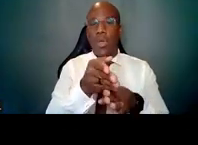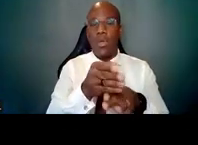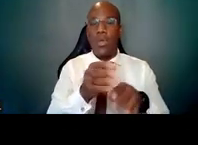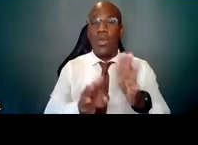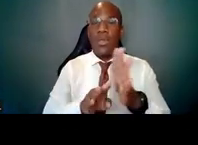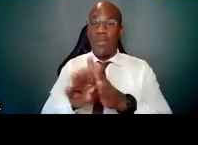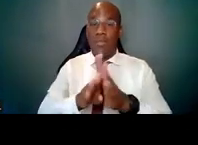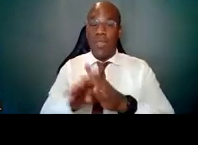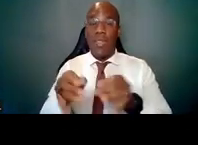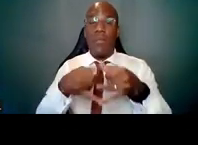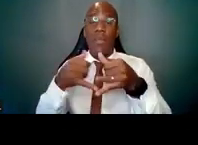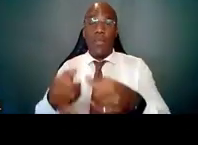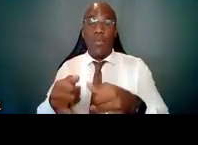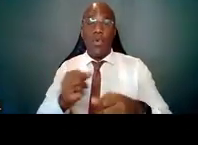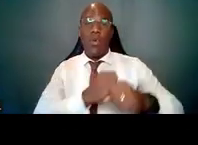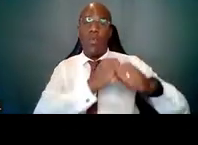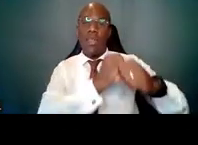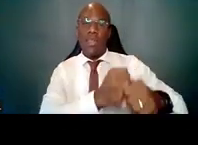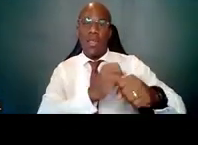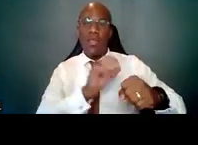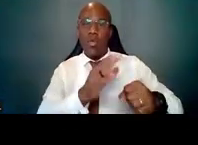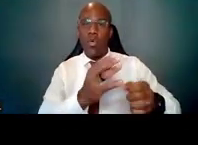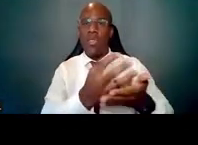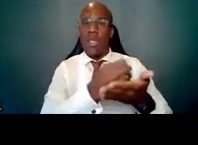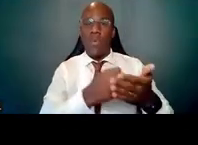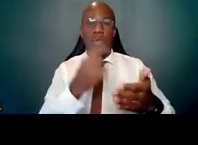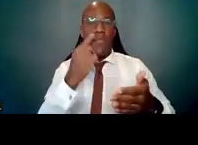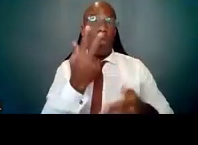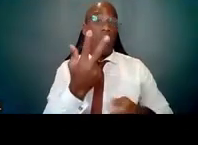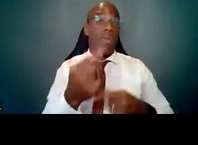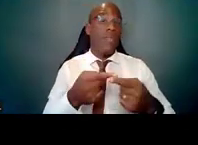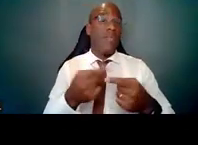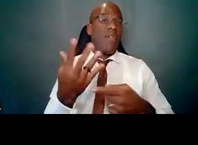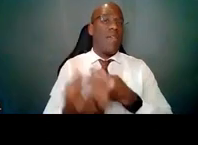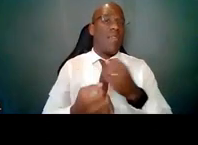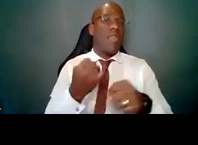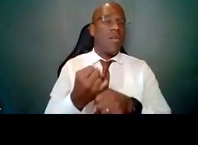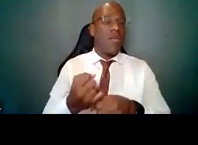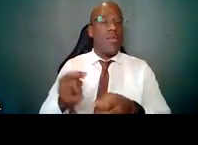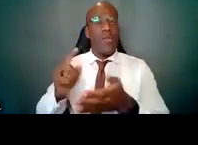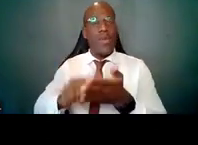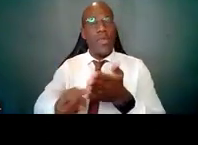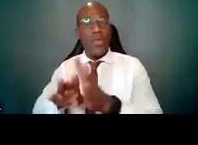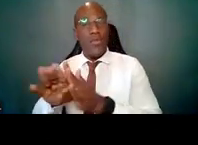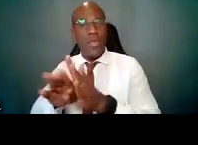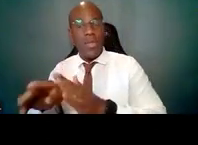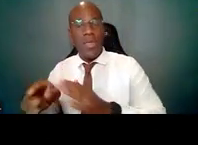to five years of research career development. But other than that, the eligibility varies a lot by IC.